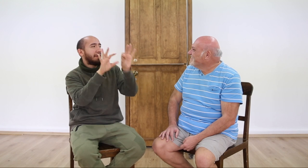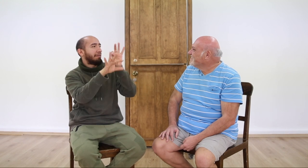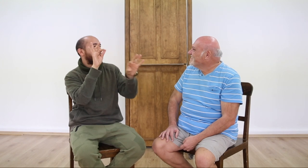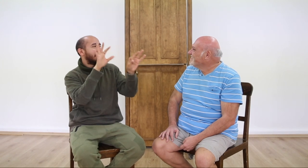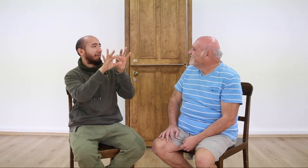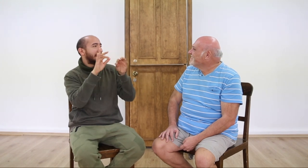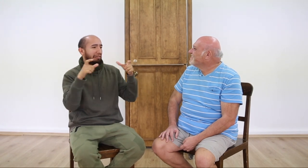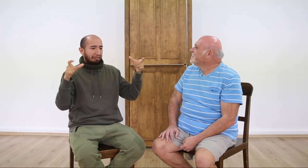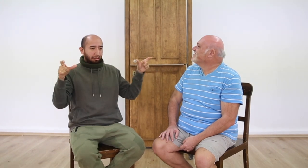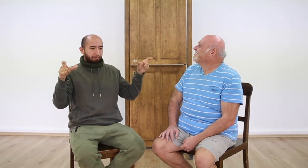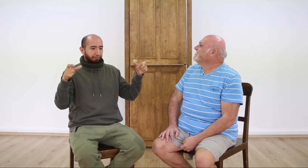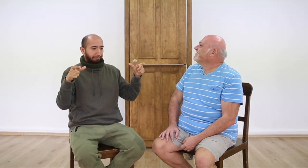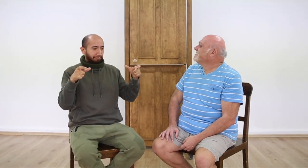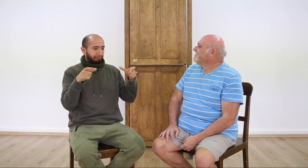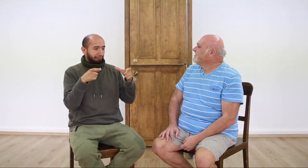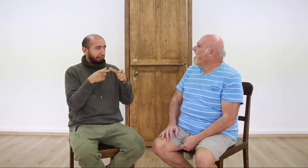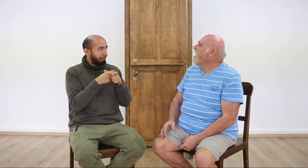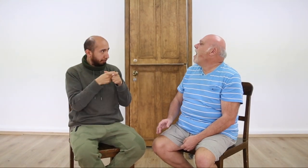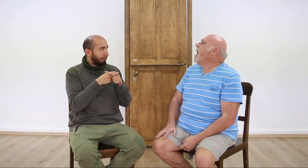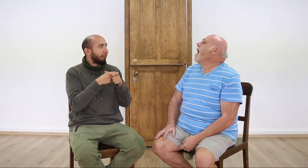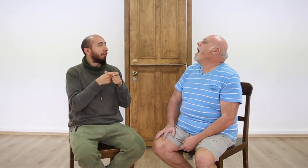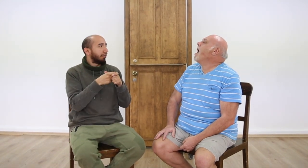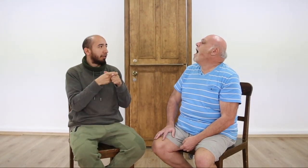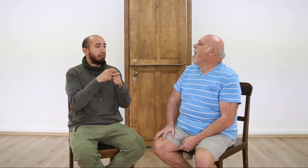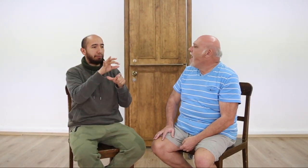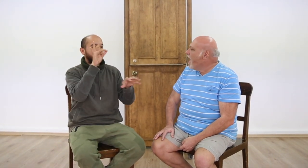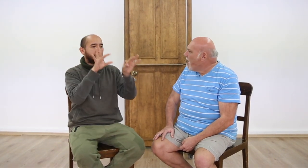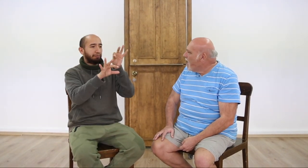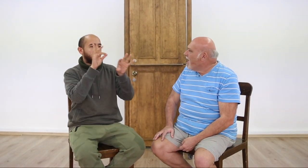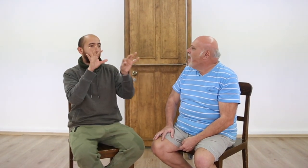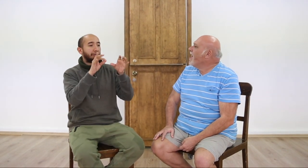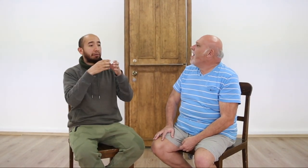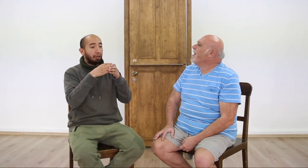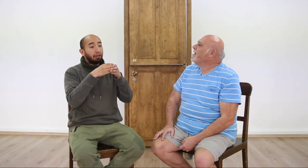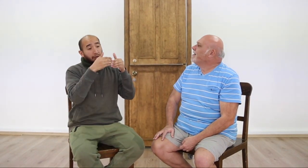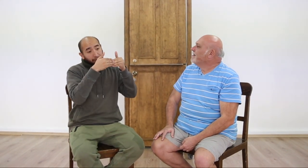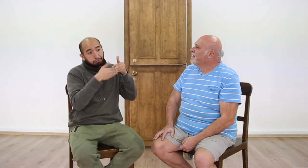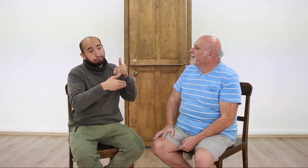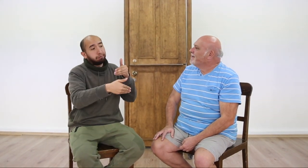He narrowed them down to a smaller group and started performing ever since.